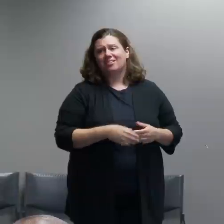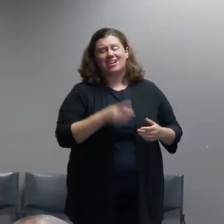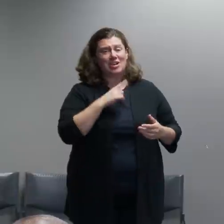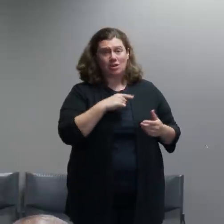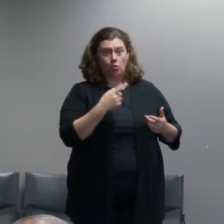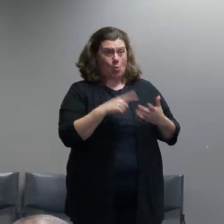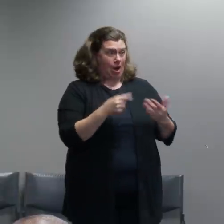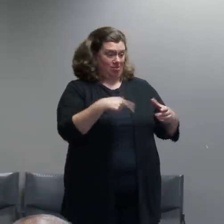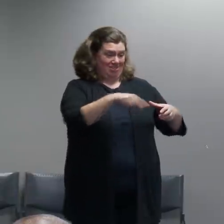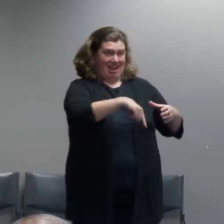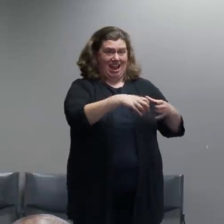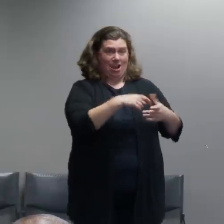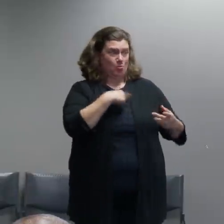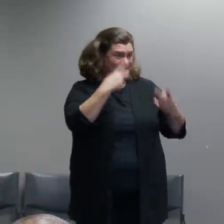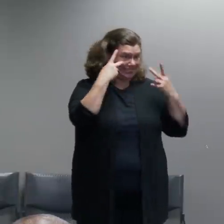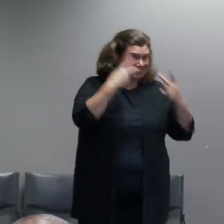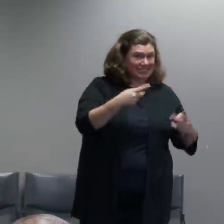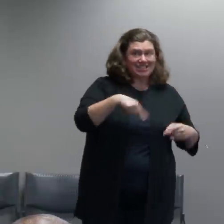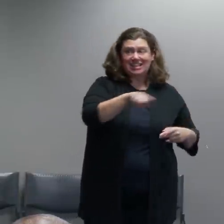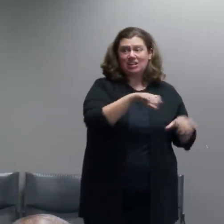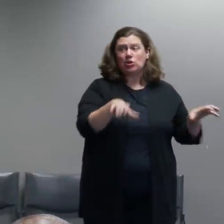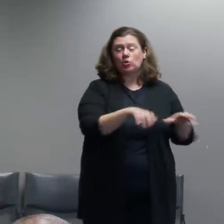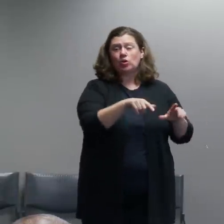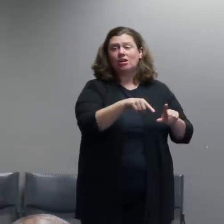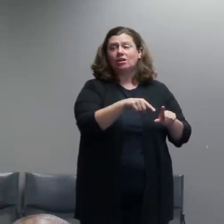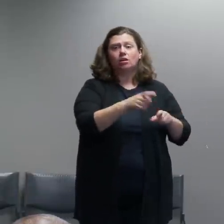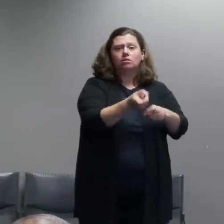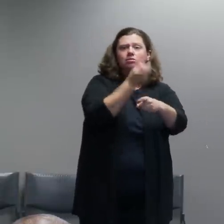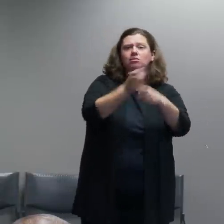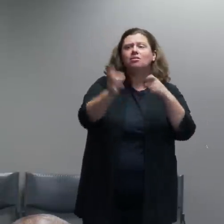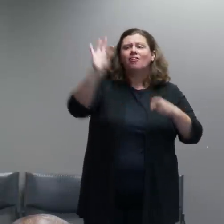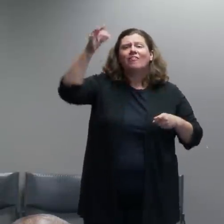vandalism to the federal courthouse and thus began the unprecedented